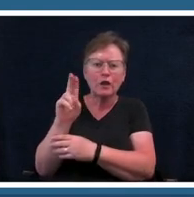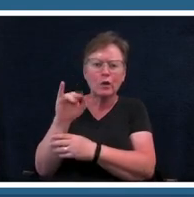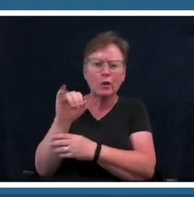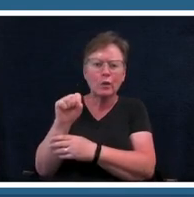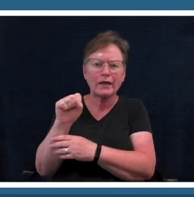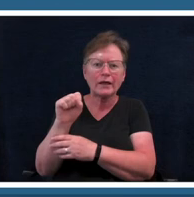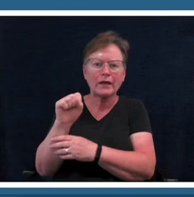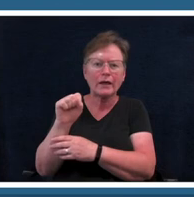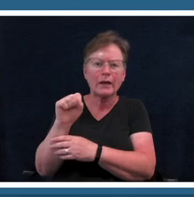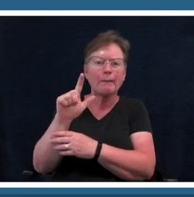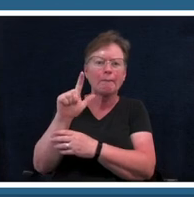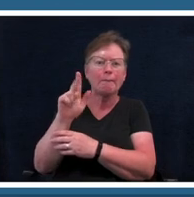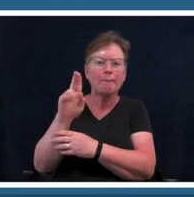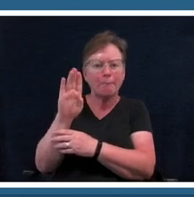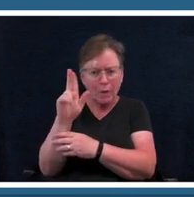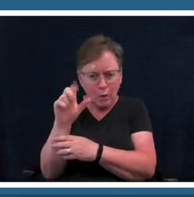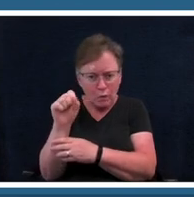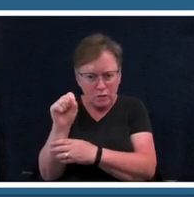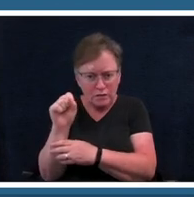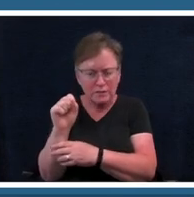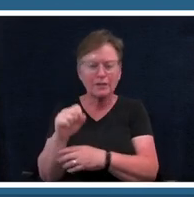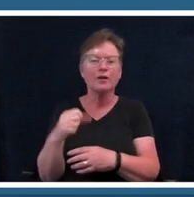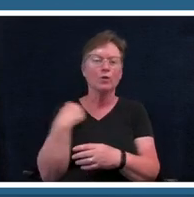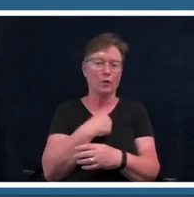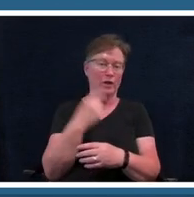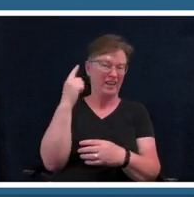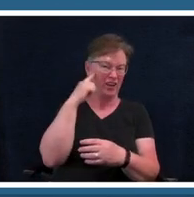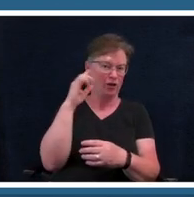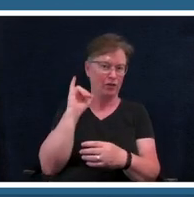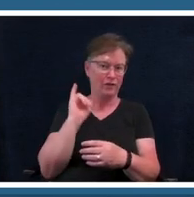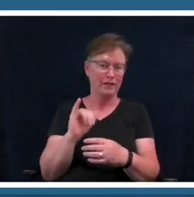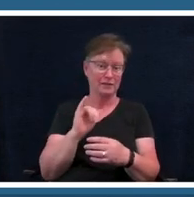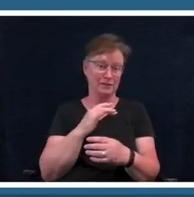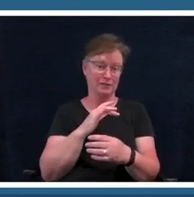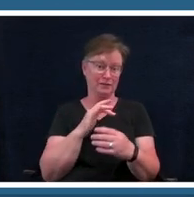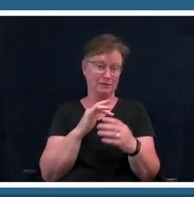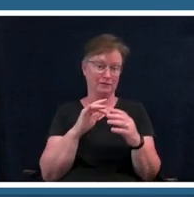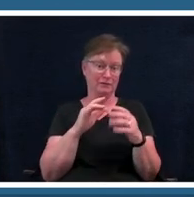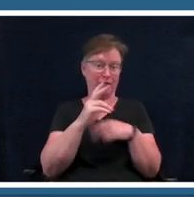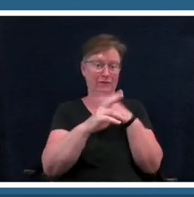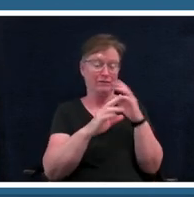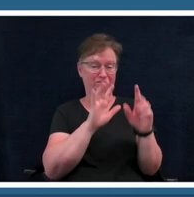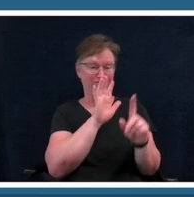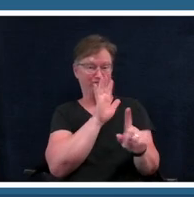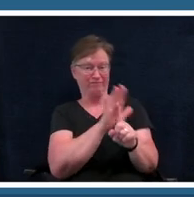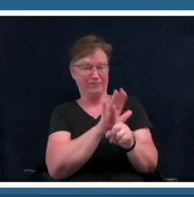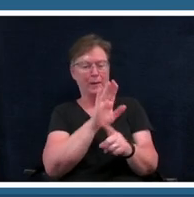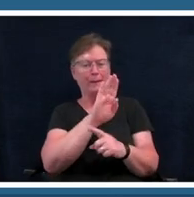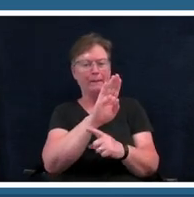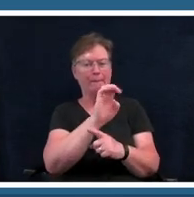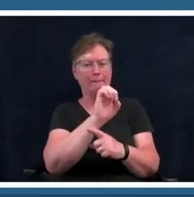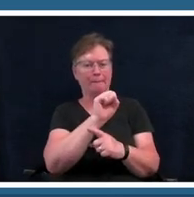rendition of saint louis blues by bessie smith now while we're listening i want